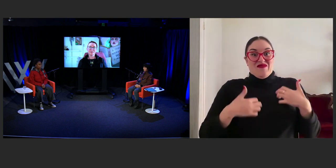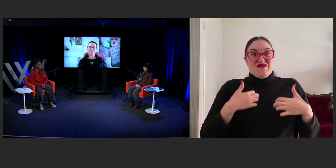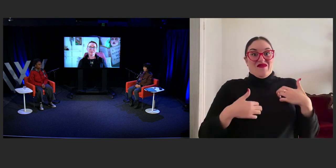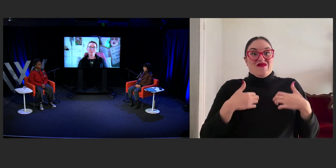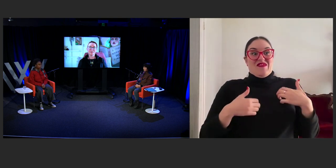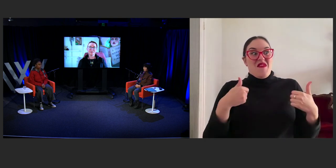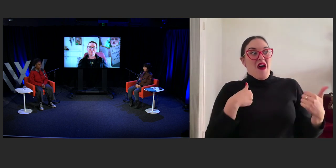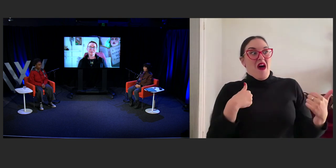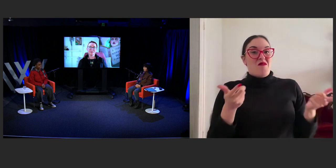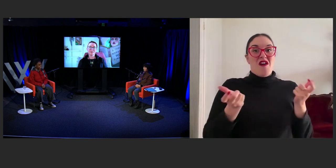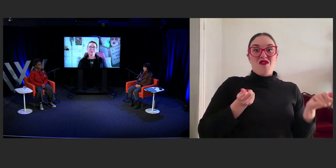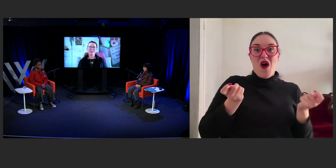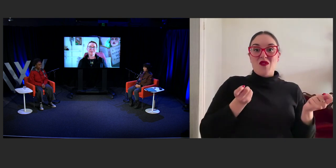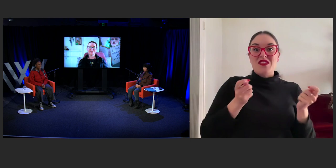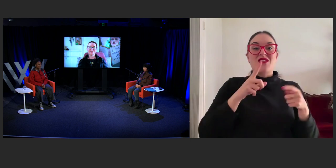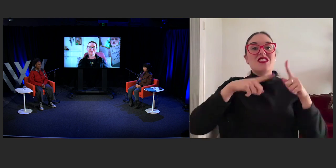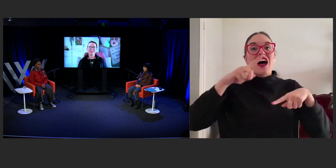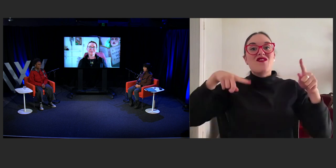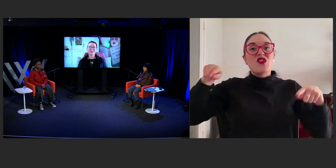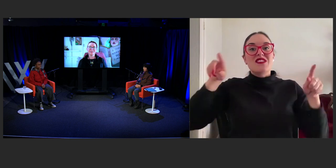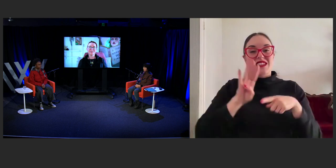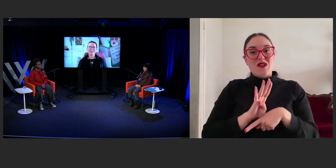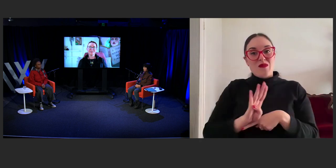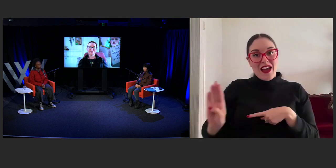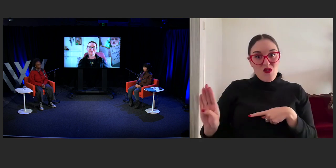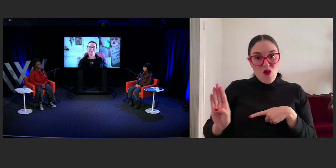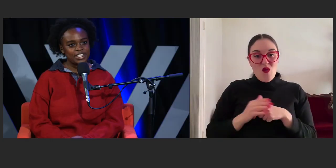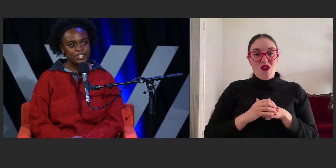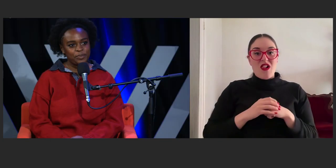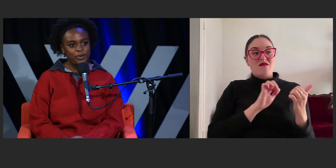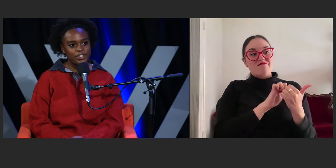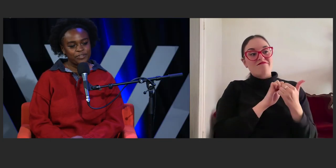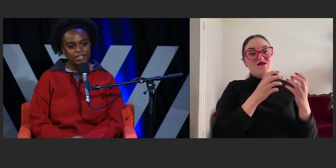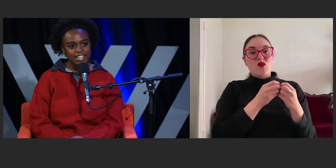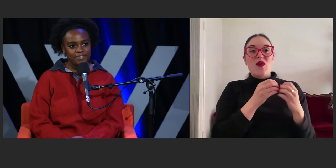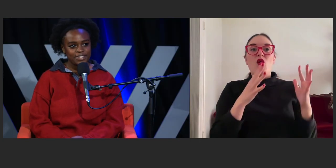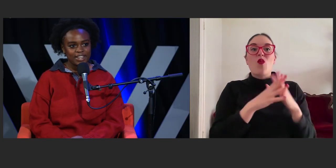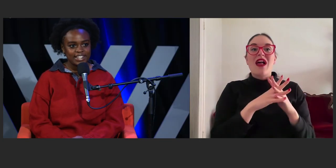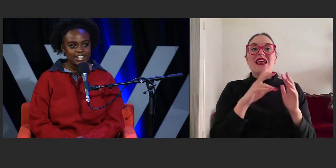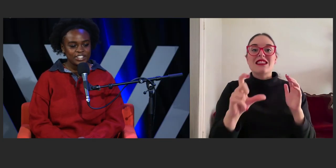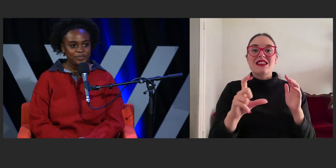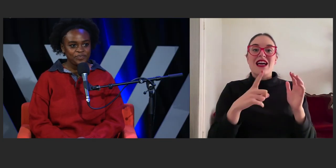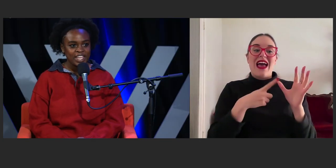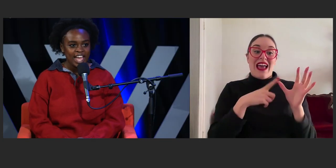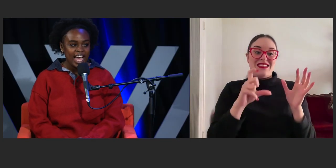in partnership with the Wheeler Center and the ACLF with funding support from the Deafness Foundation.